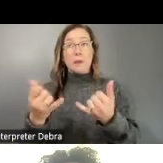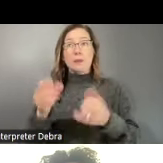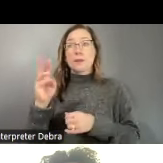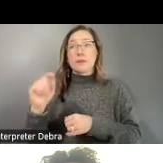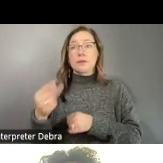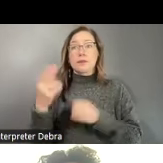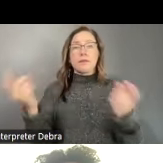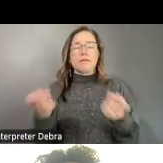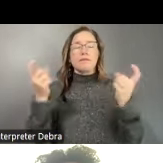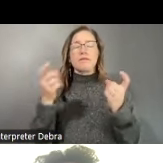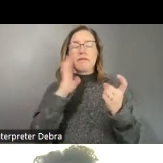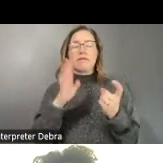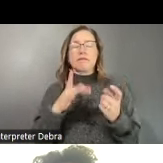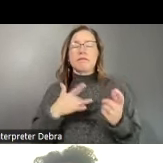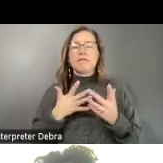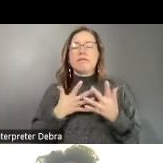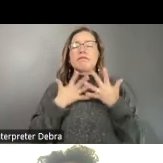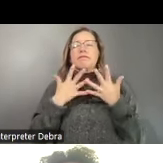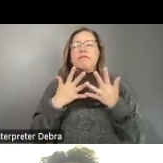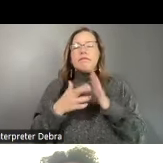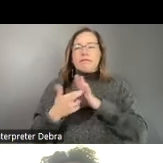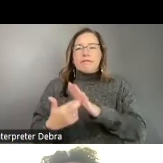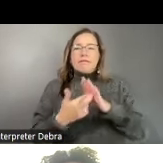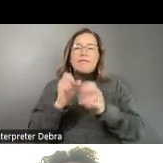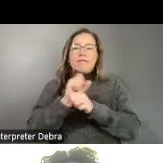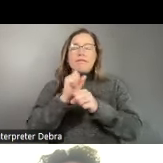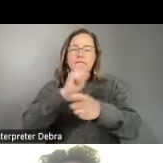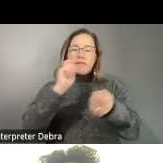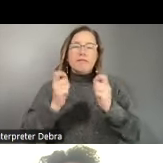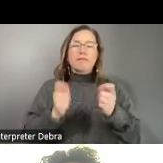us to continue to steward the work of shaping the American cultural sector,